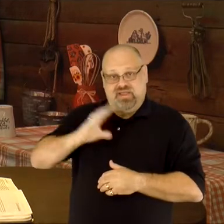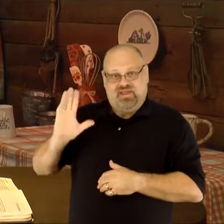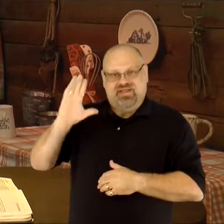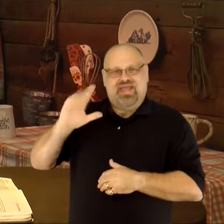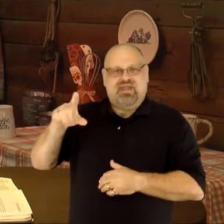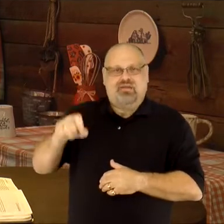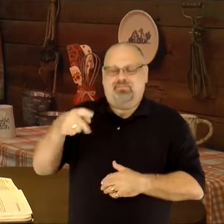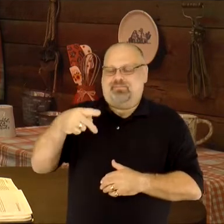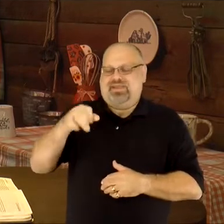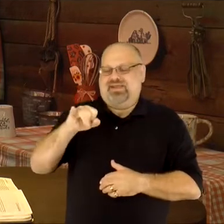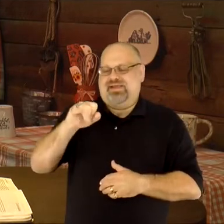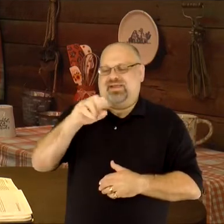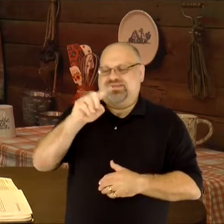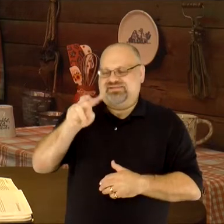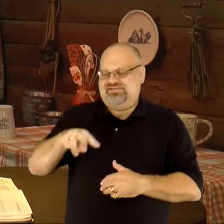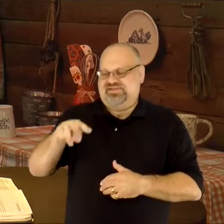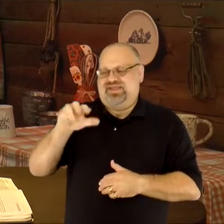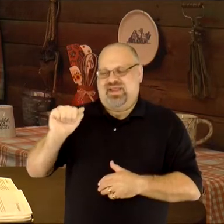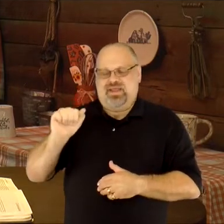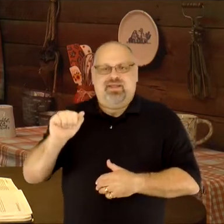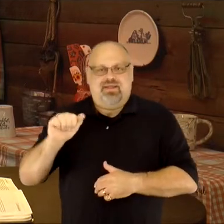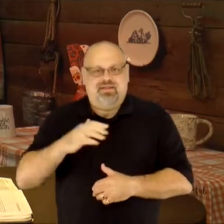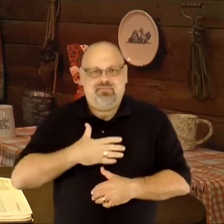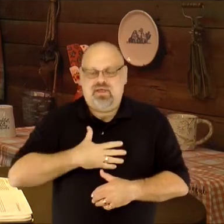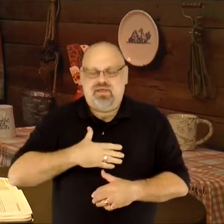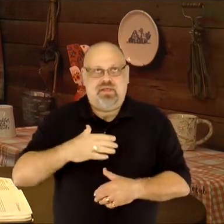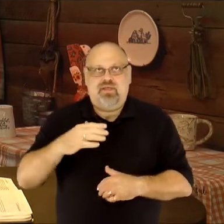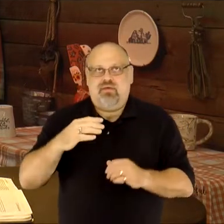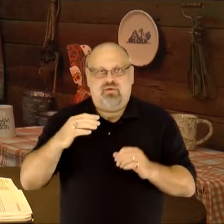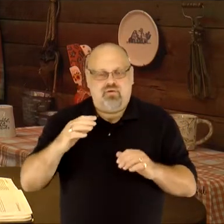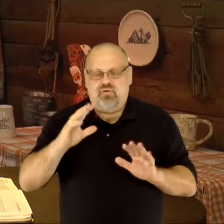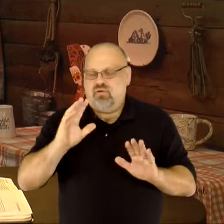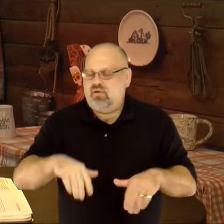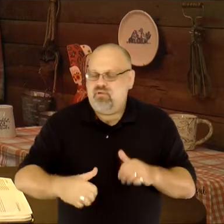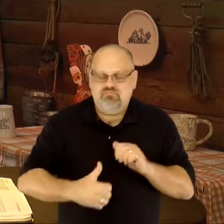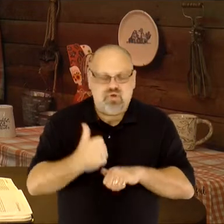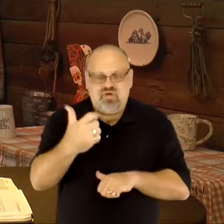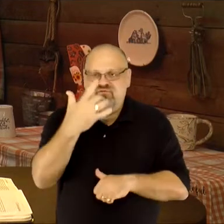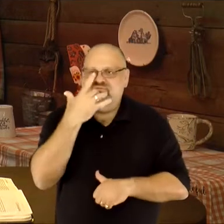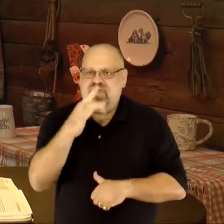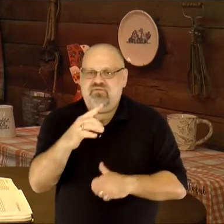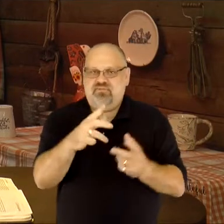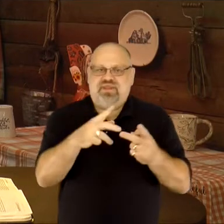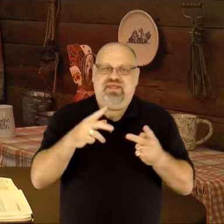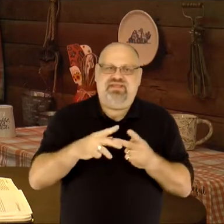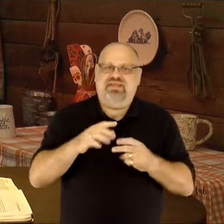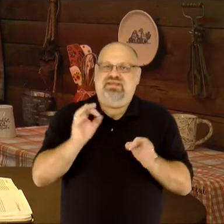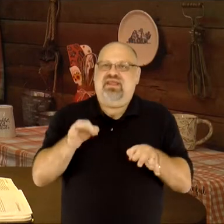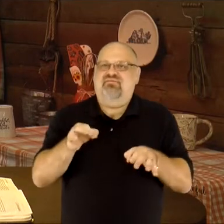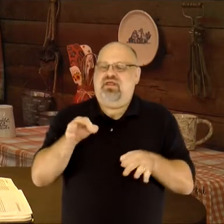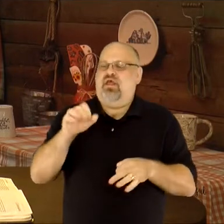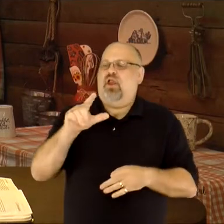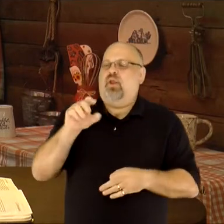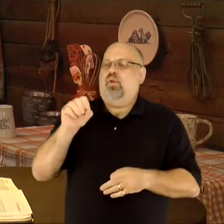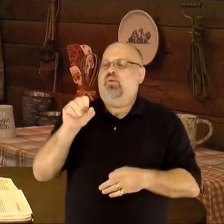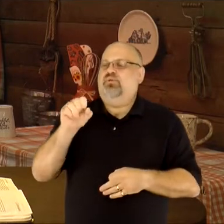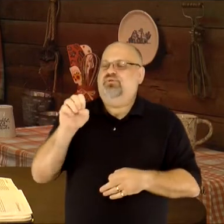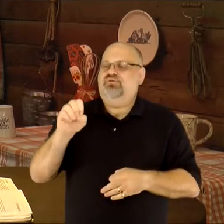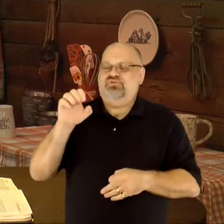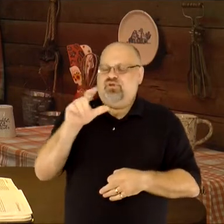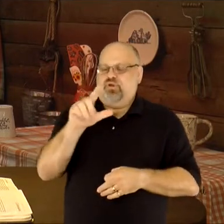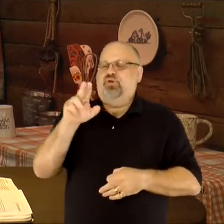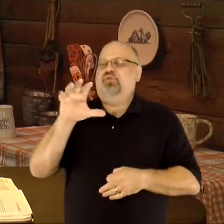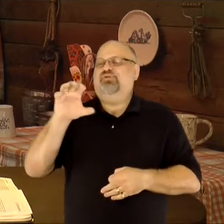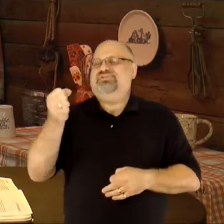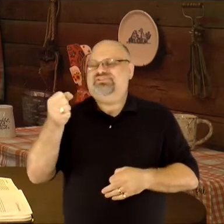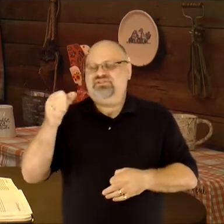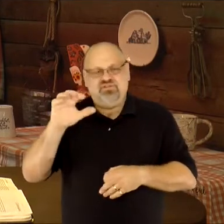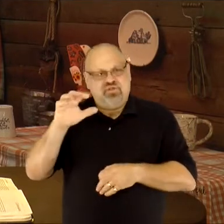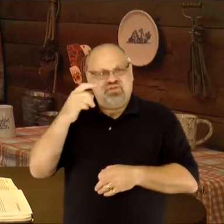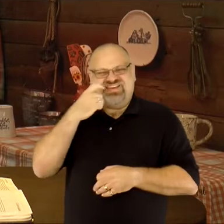My undisputed favorite pizza place is definitely Moose's Tooth in Anchorage, Alaska, but Gino's East,